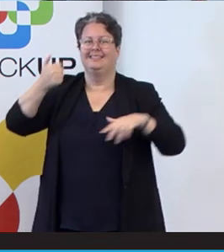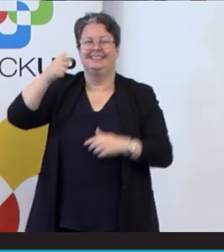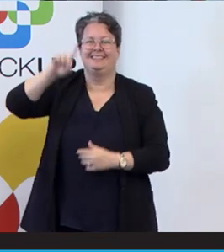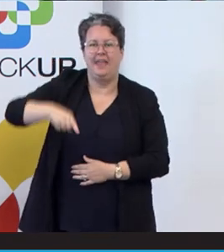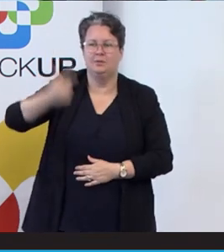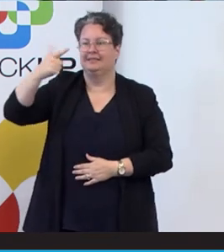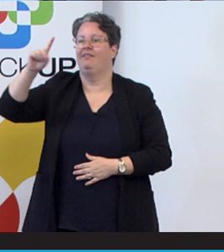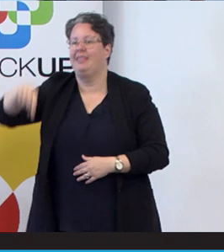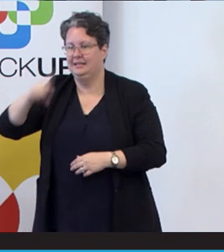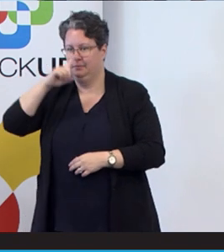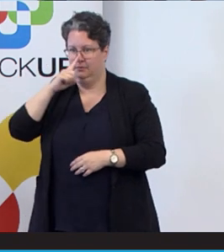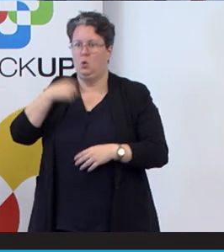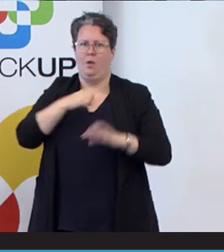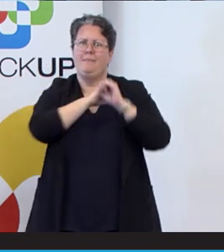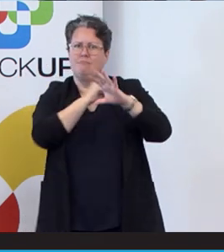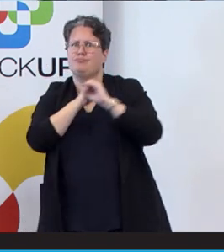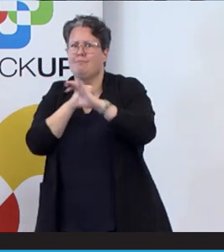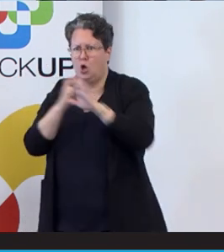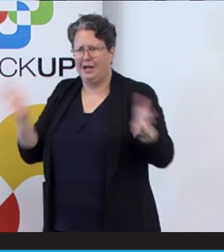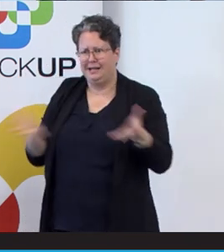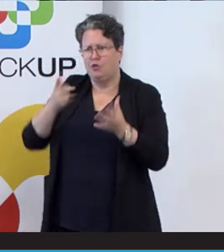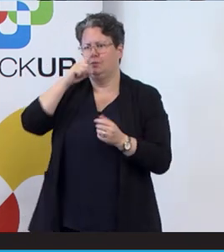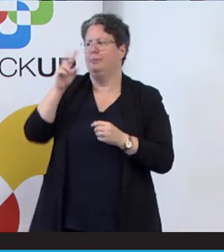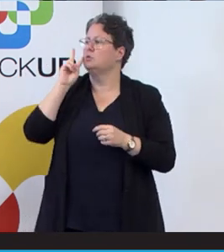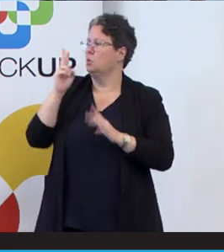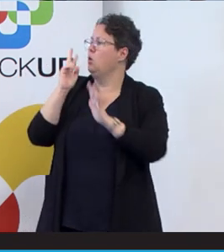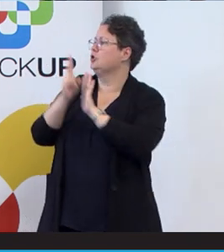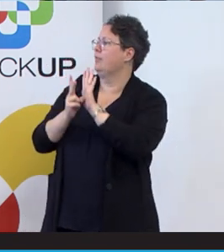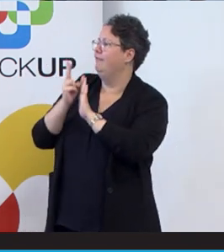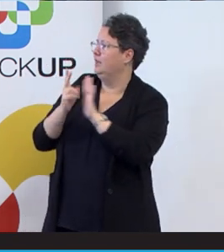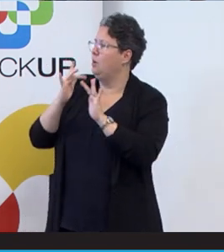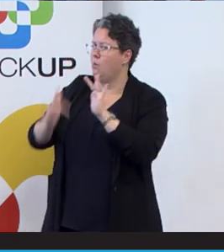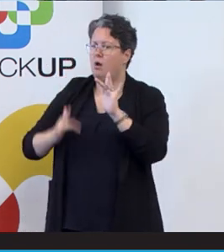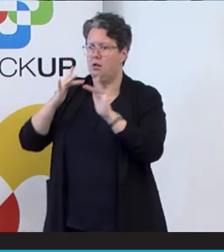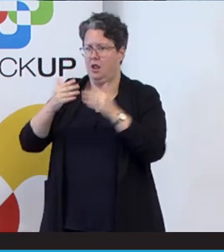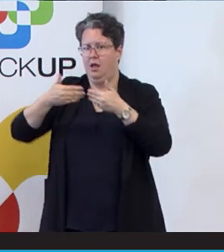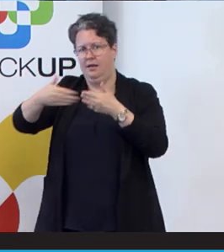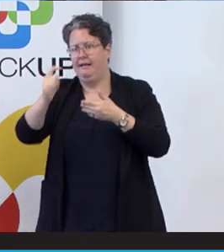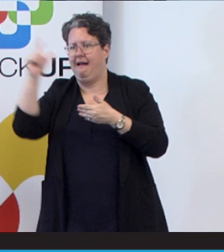So we're going to be promoting the video really as much as we can to get it out there for people